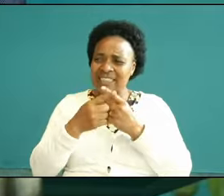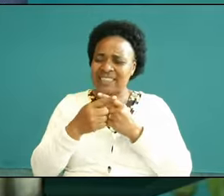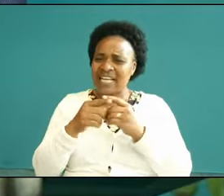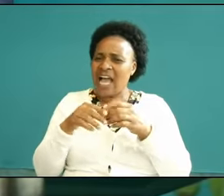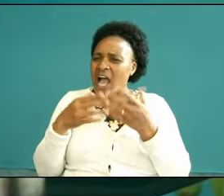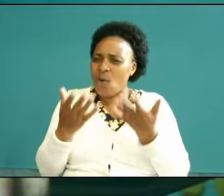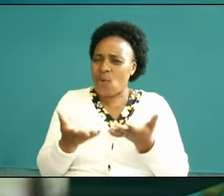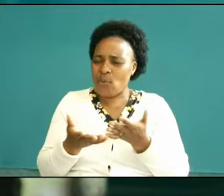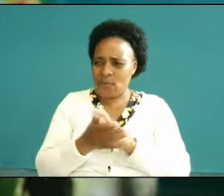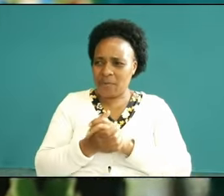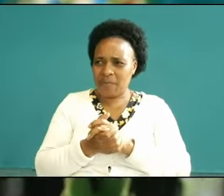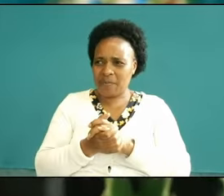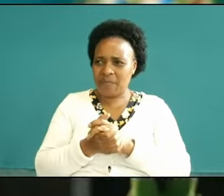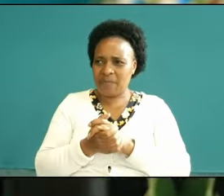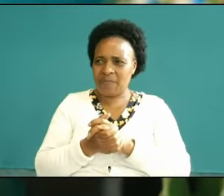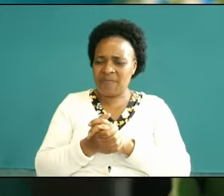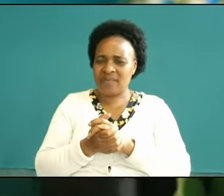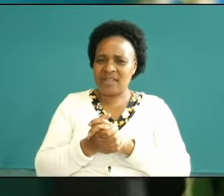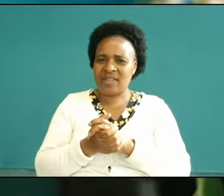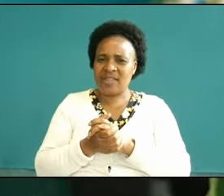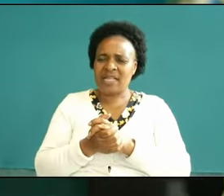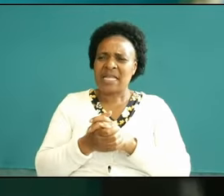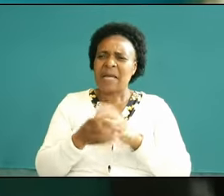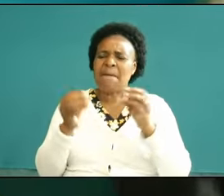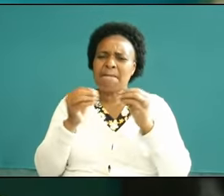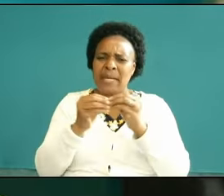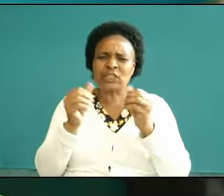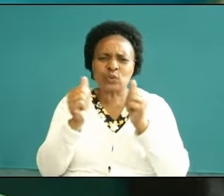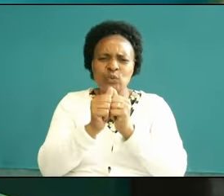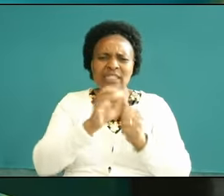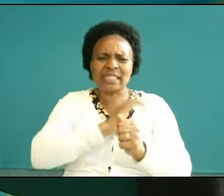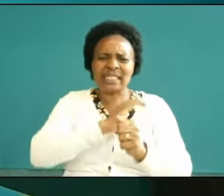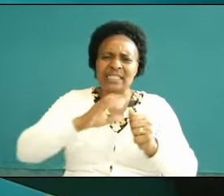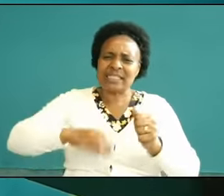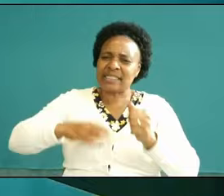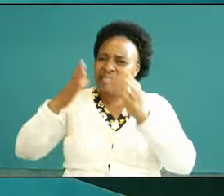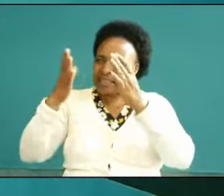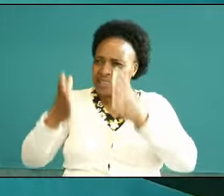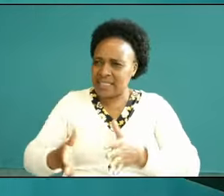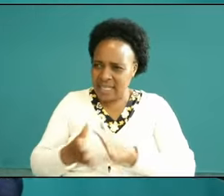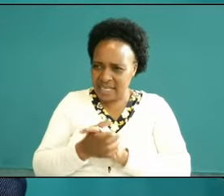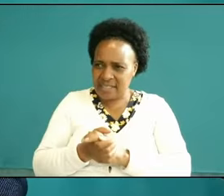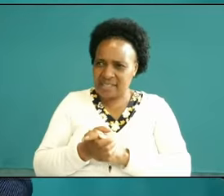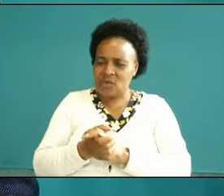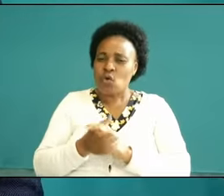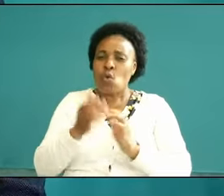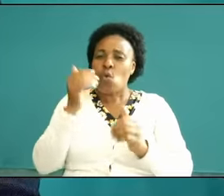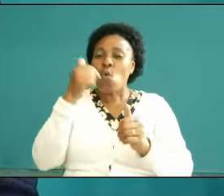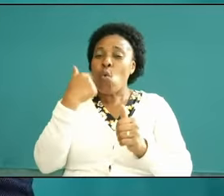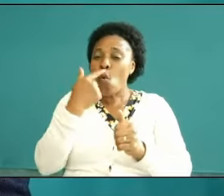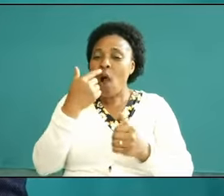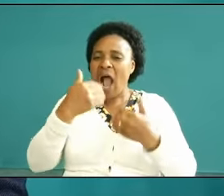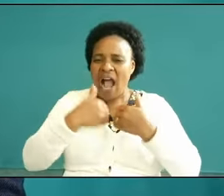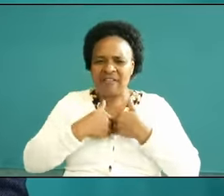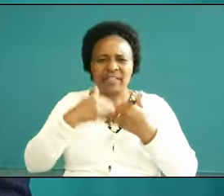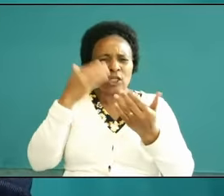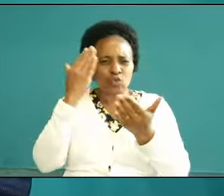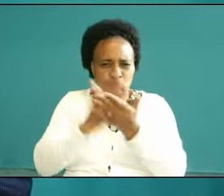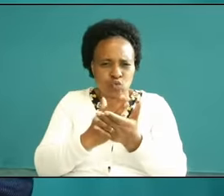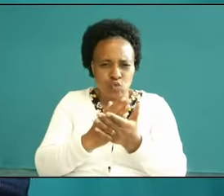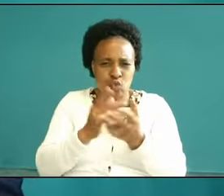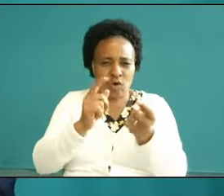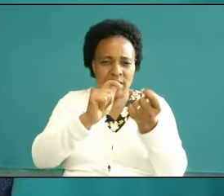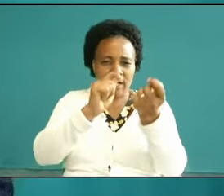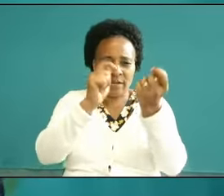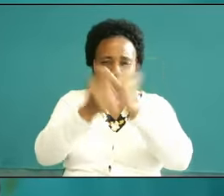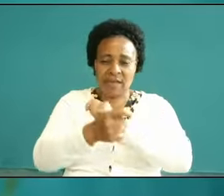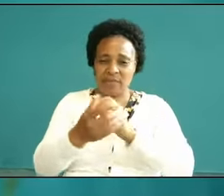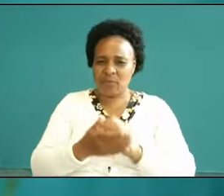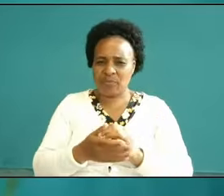can I can can commend to any Christian who is desires of having a true Revival carefully study